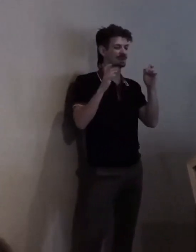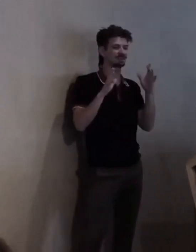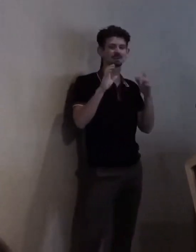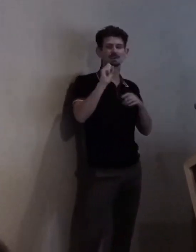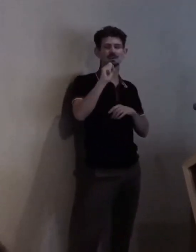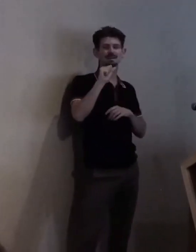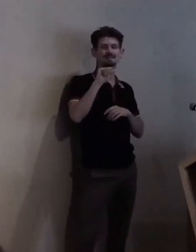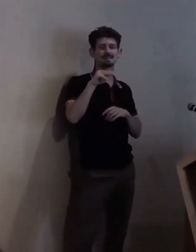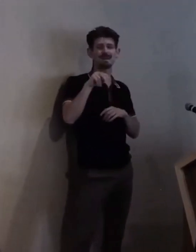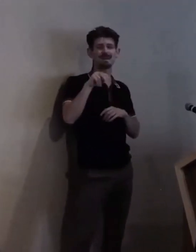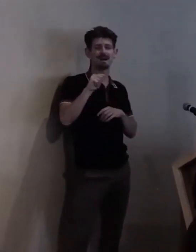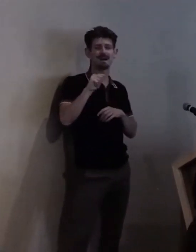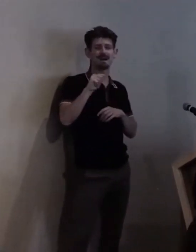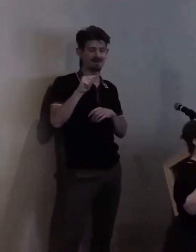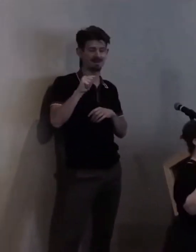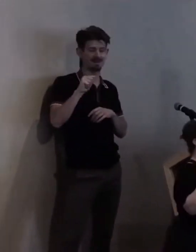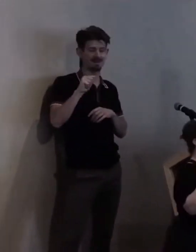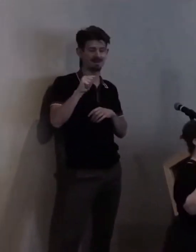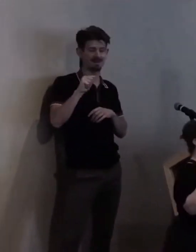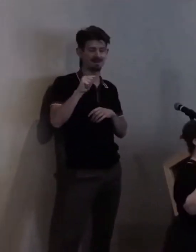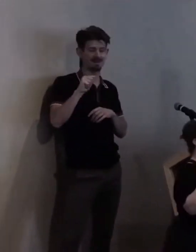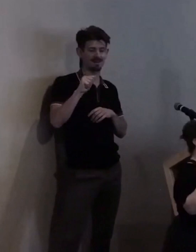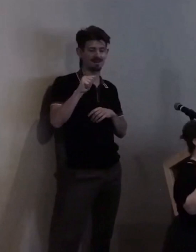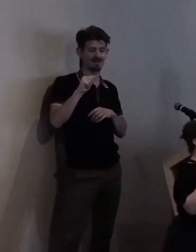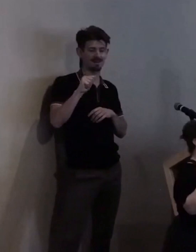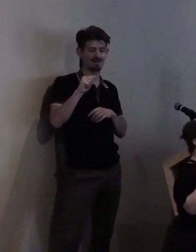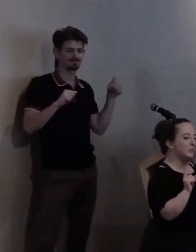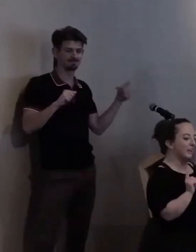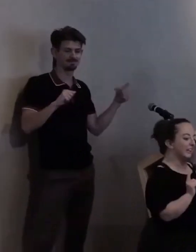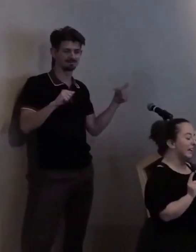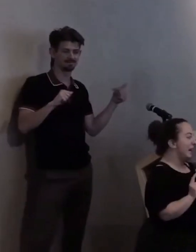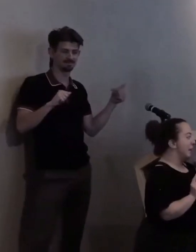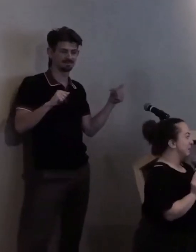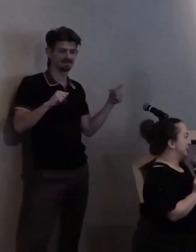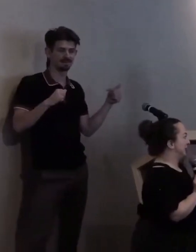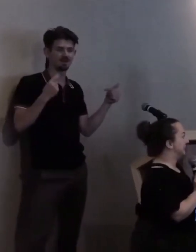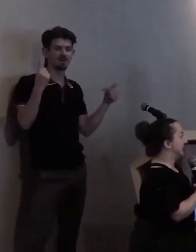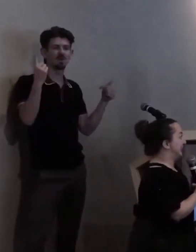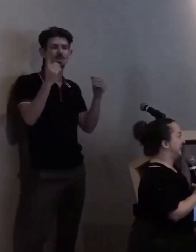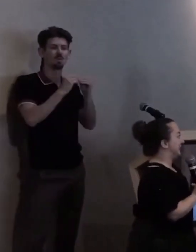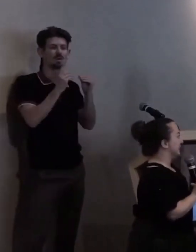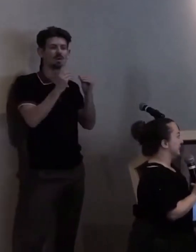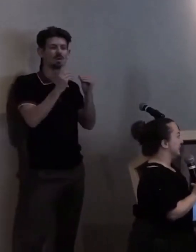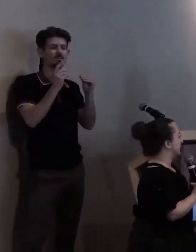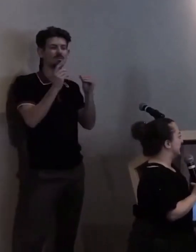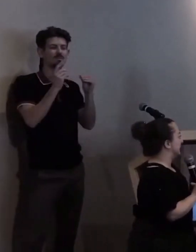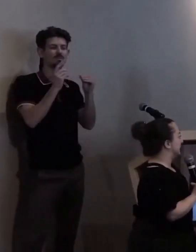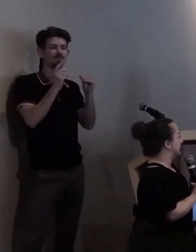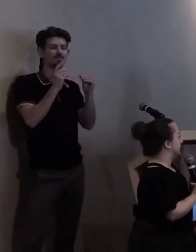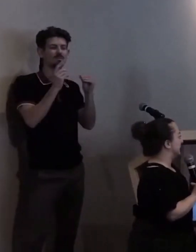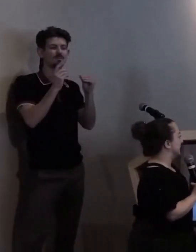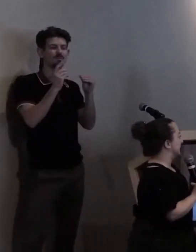I am going off script because we have one little appreciation that we need to do tonight